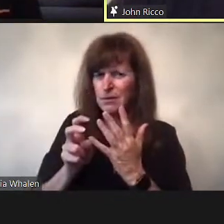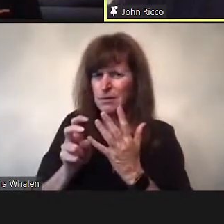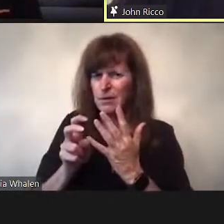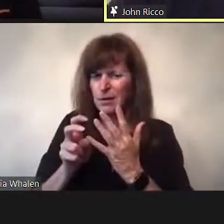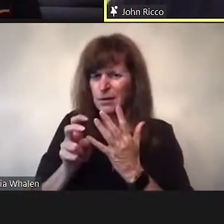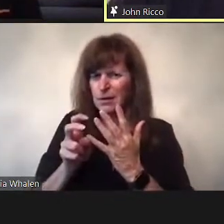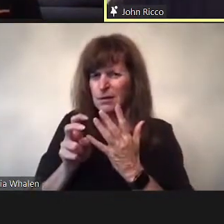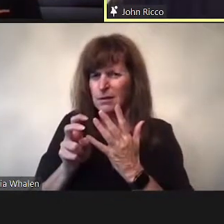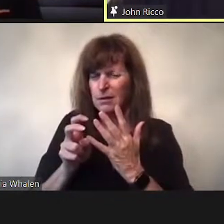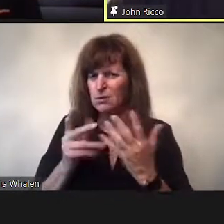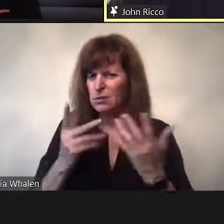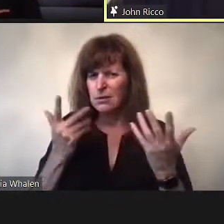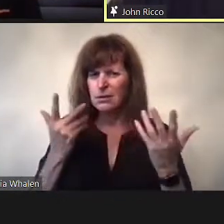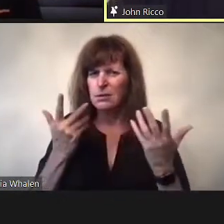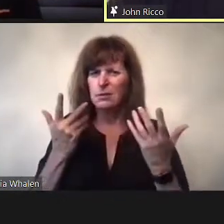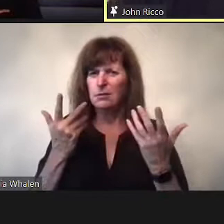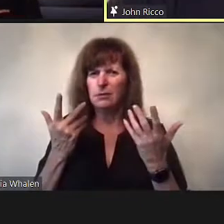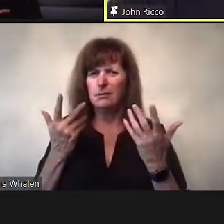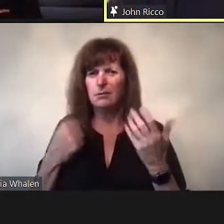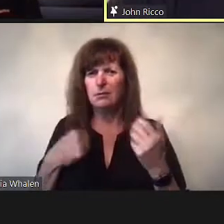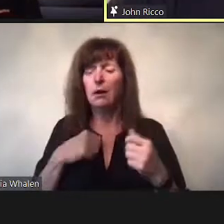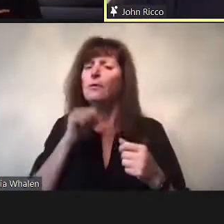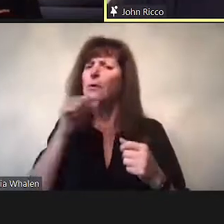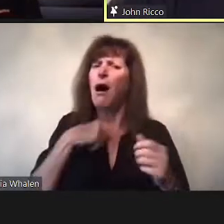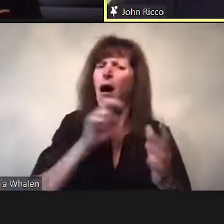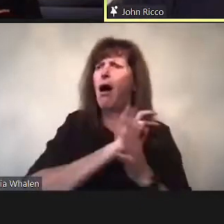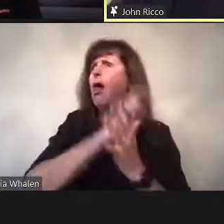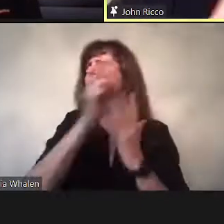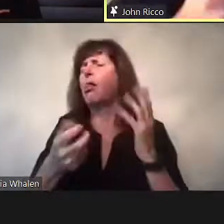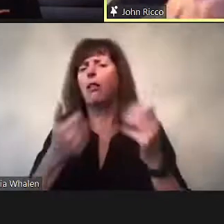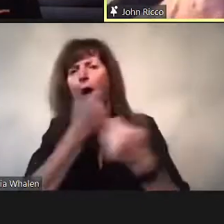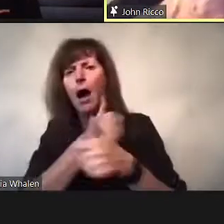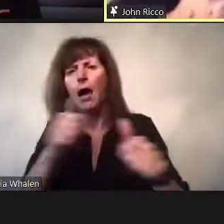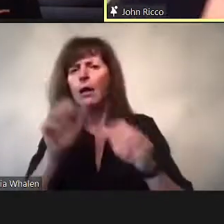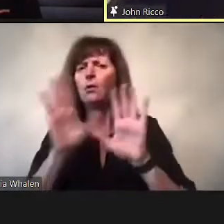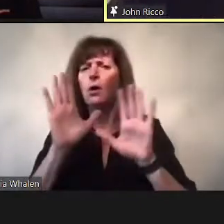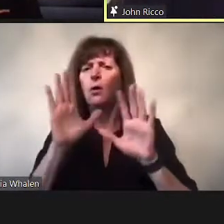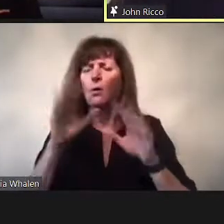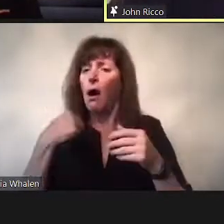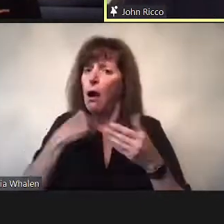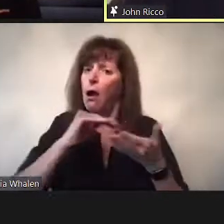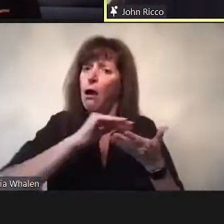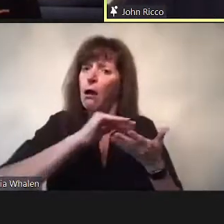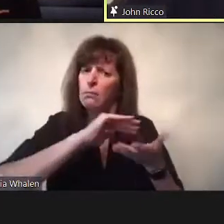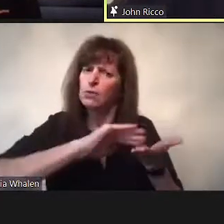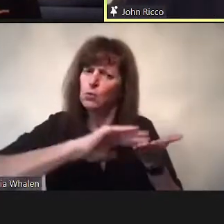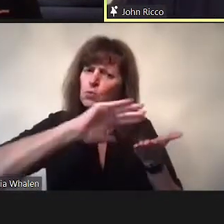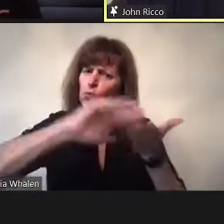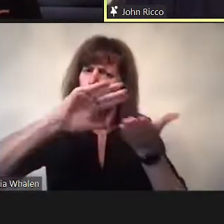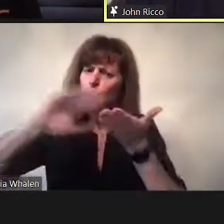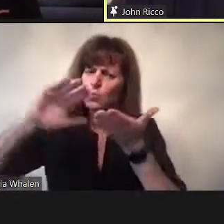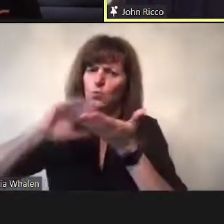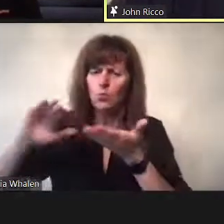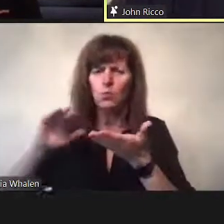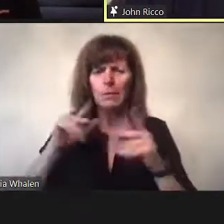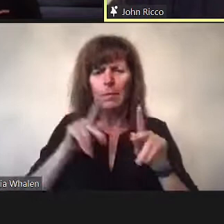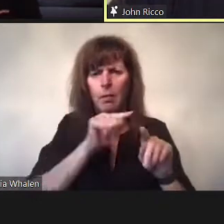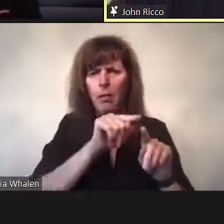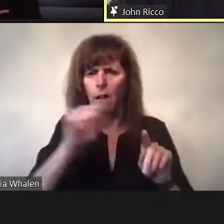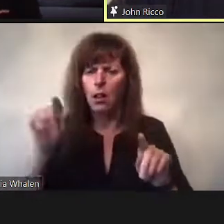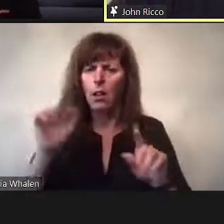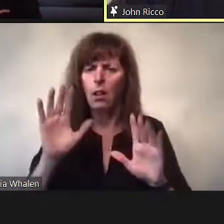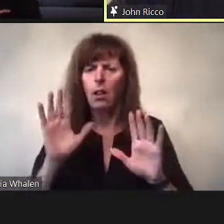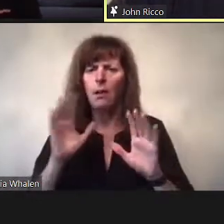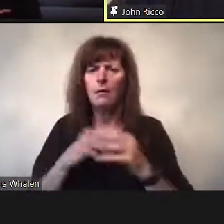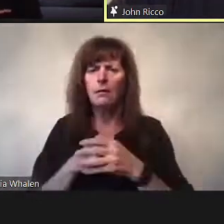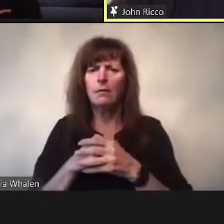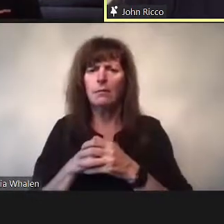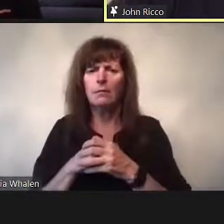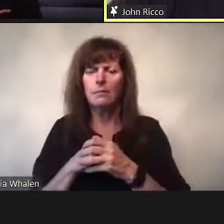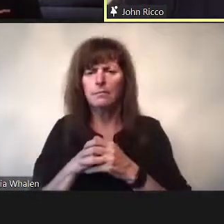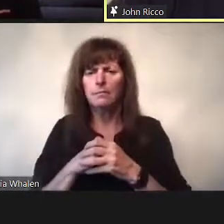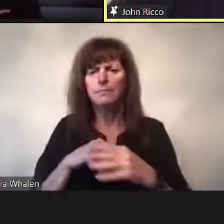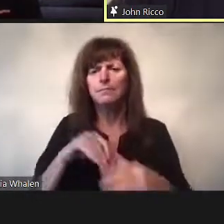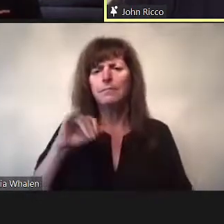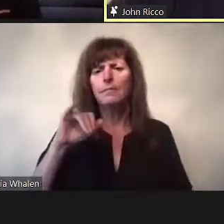The mantel of promiscuity with selection and exclusivity.